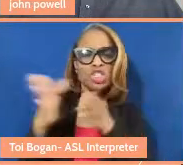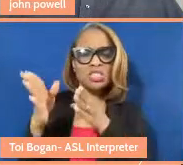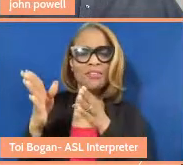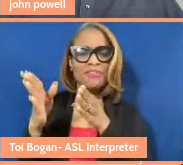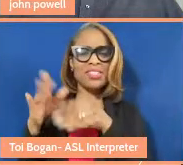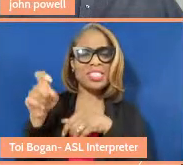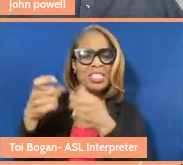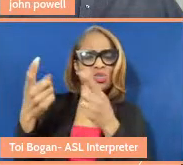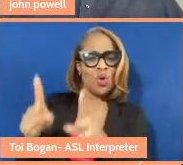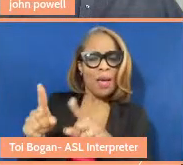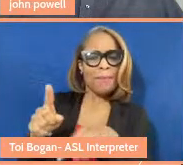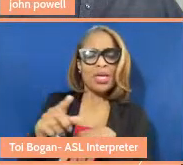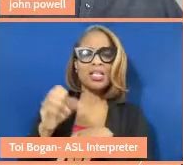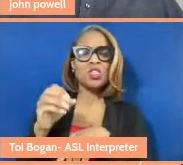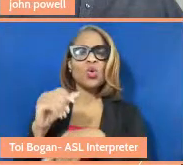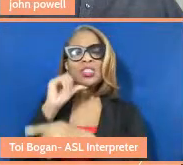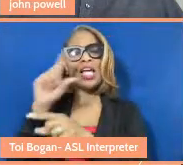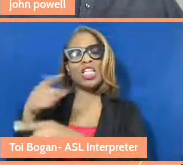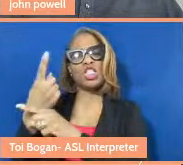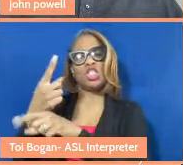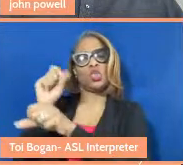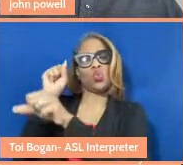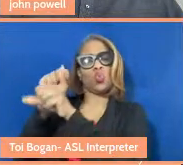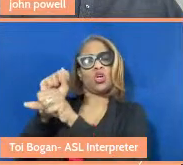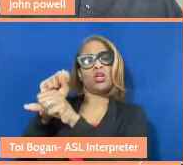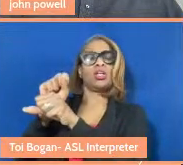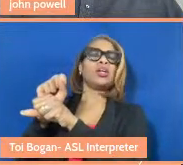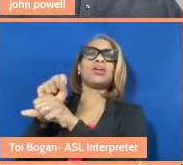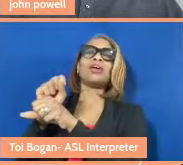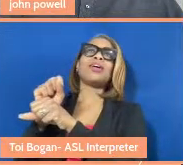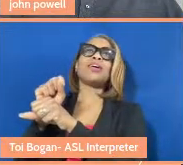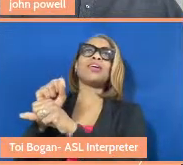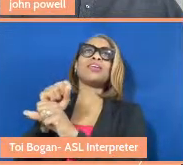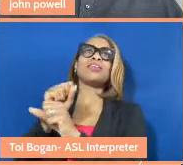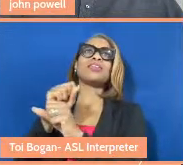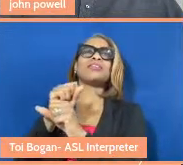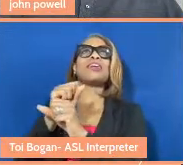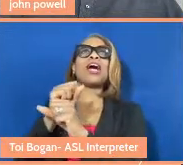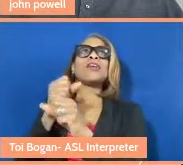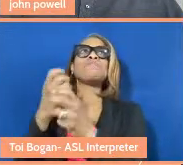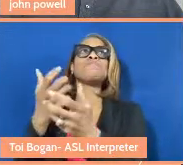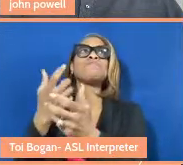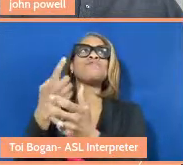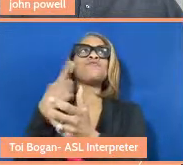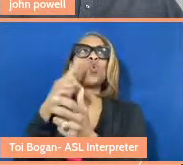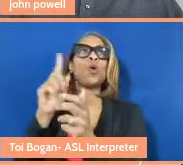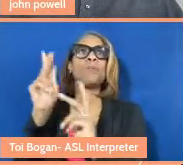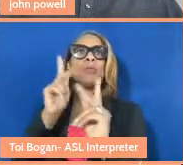so that this isn't just the work of kind of people who have awakened to this as an approach,